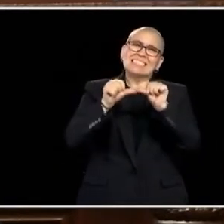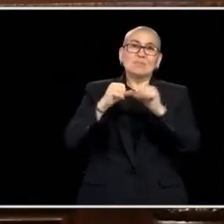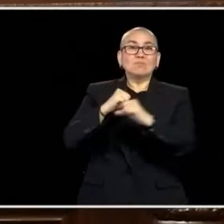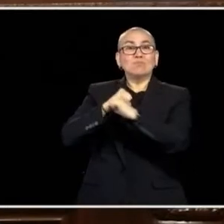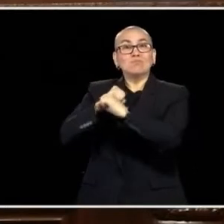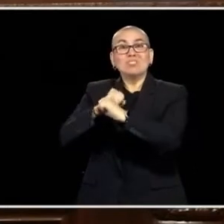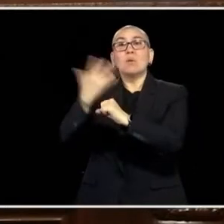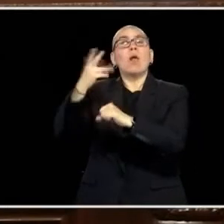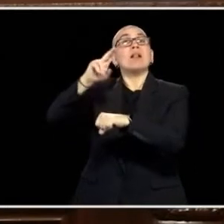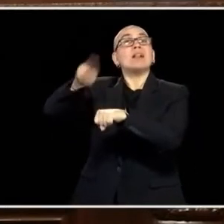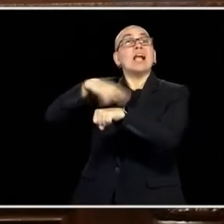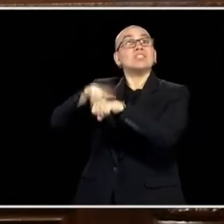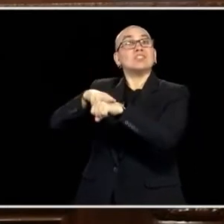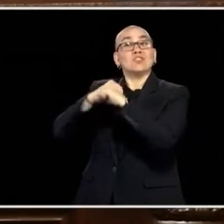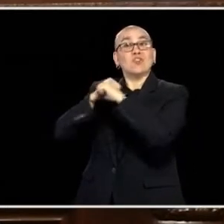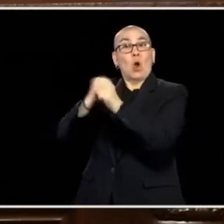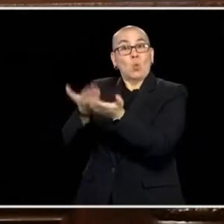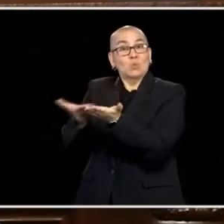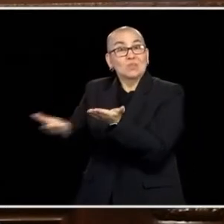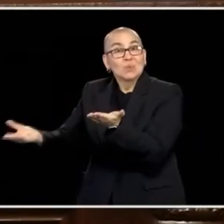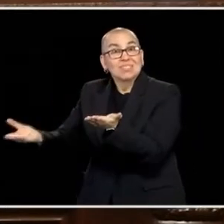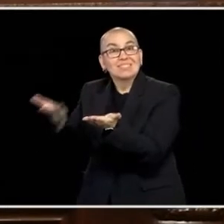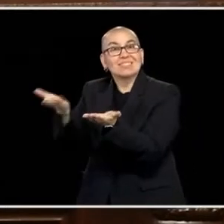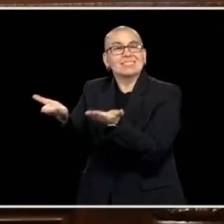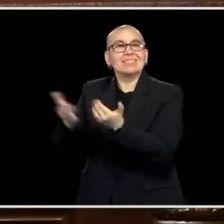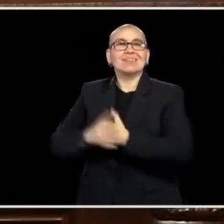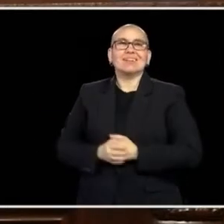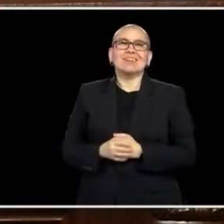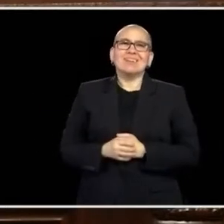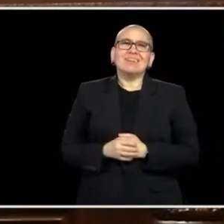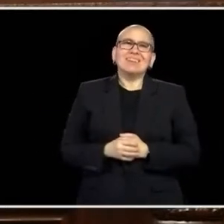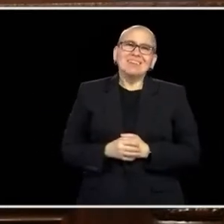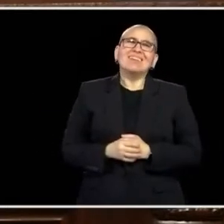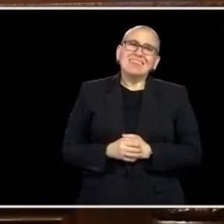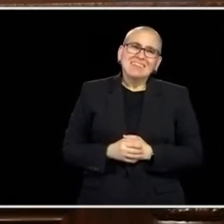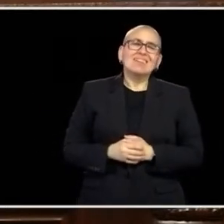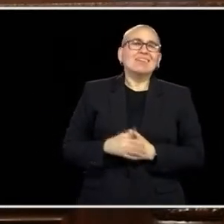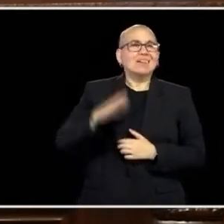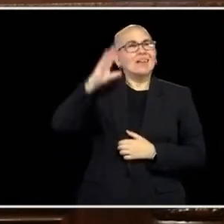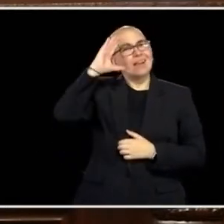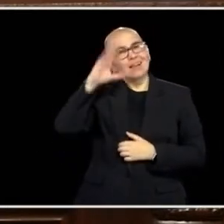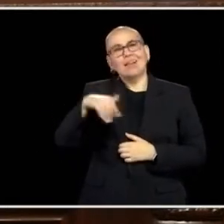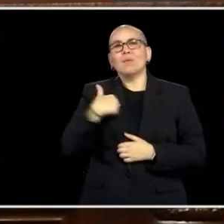WHAT I'M SAYING IS, WE'RE GOING TO BE CHALLENGED OVER -- AND MANY OF YOU KNOW, WE'RE ALREADY CHALLENGED, THERE'S